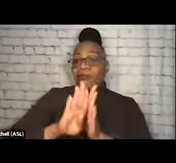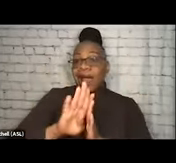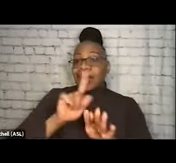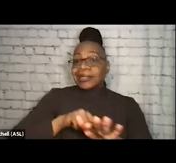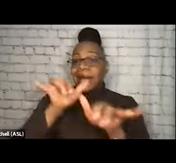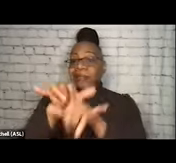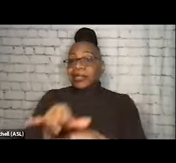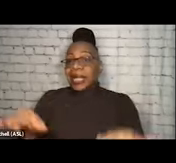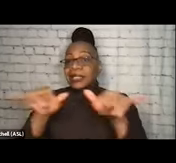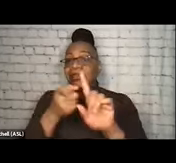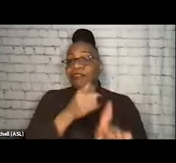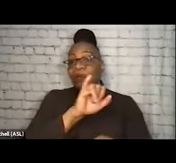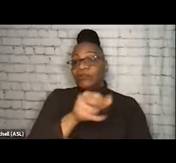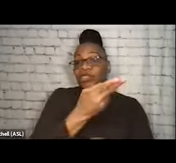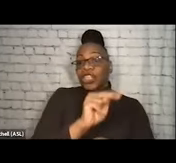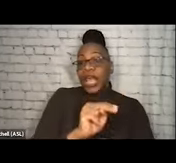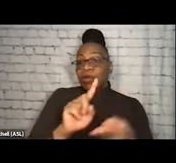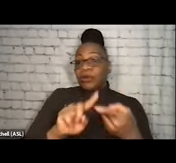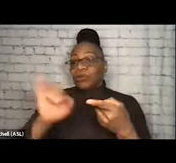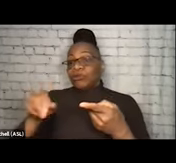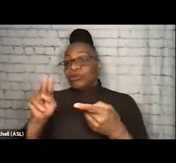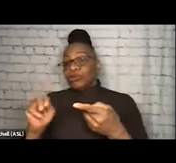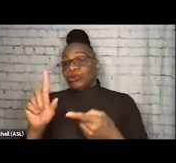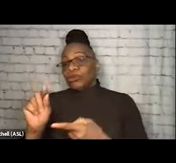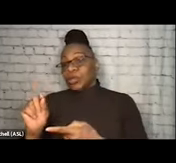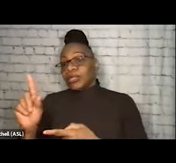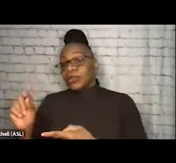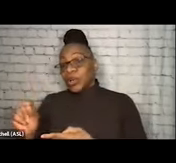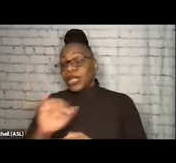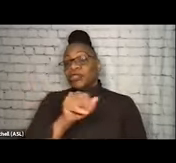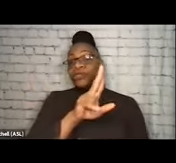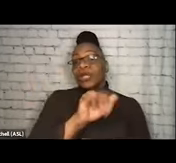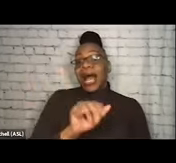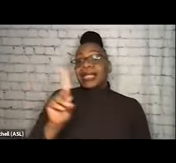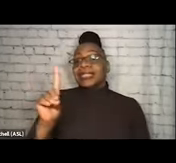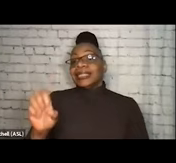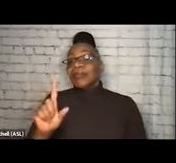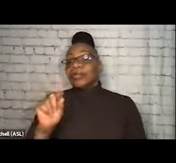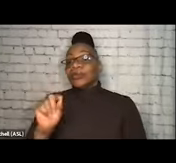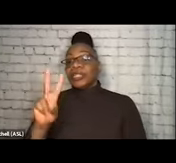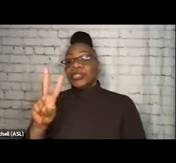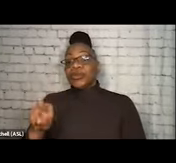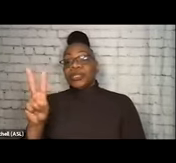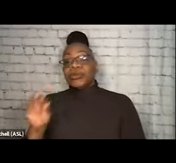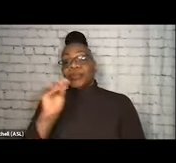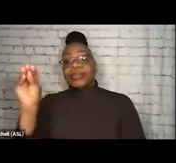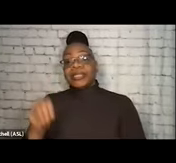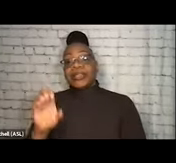from January to June 2020 to July to December 2022, the percentage of overdose deaths with evidence of injection